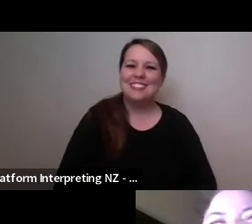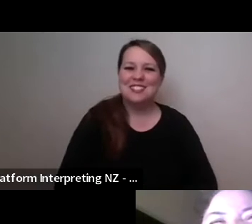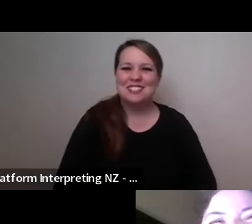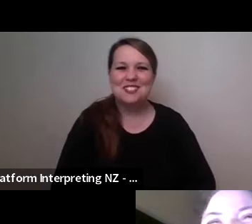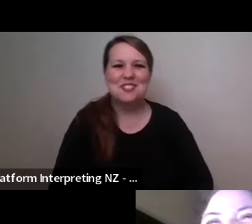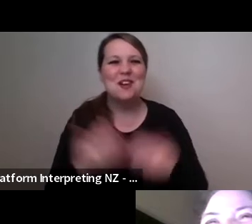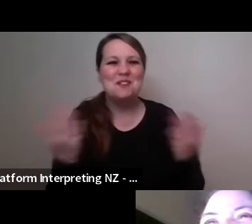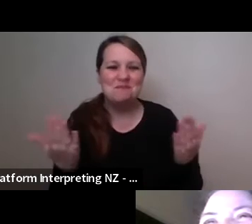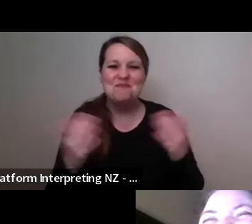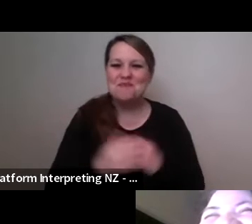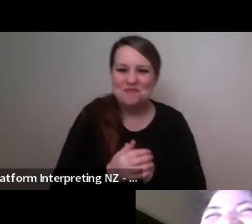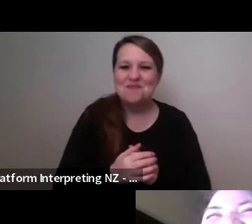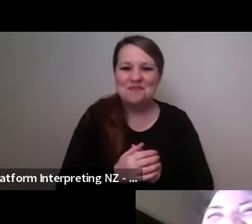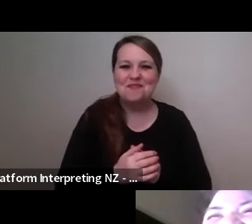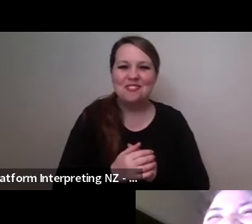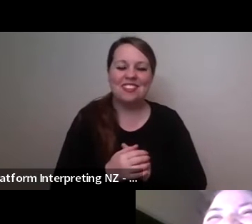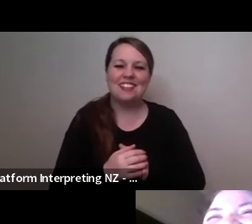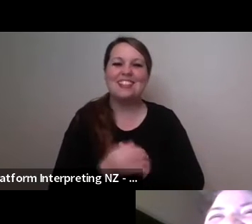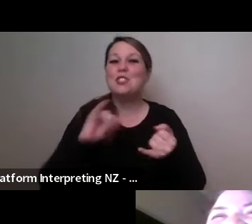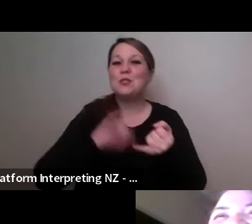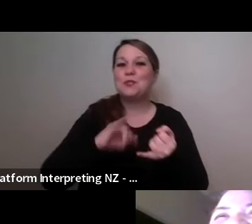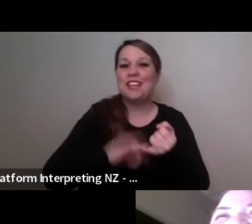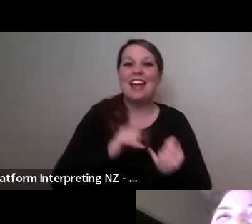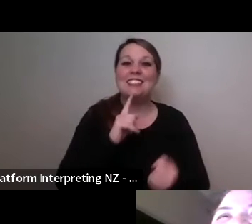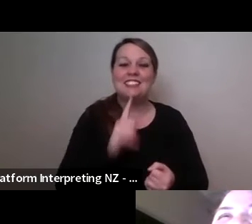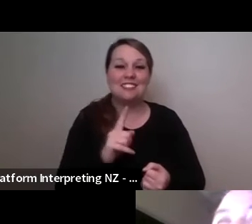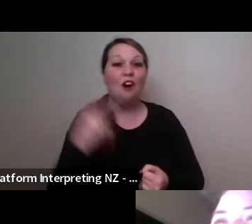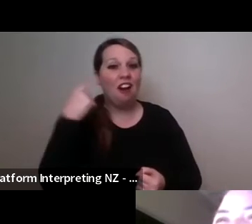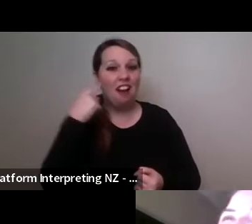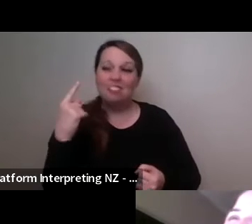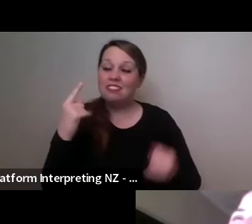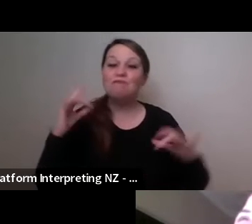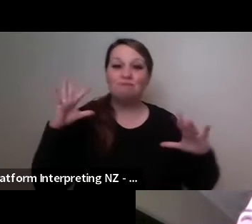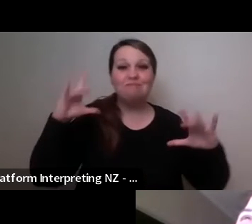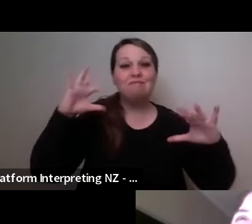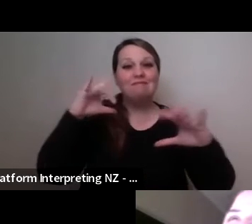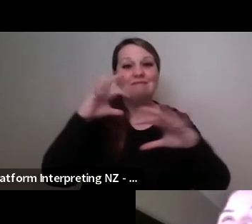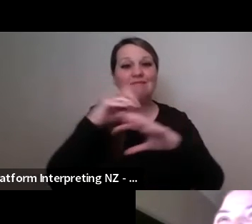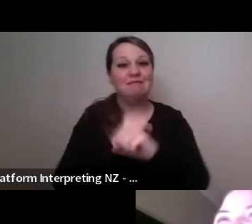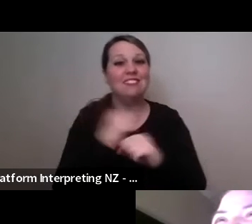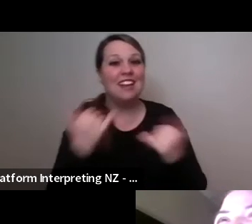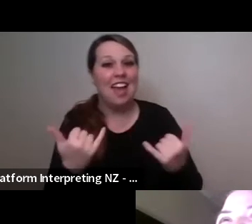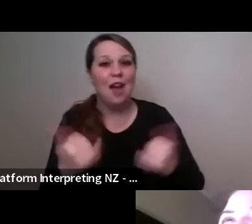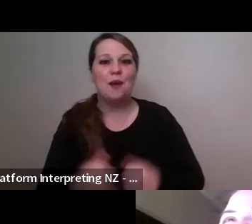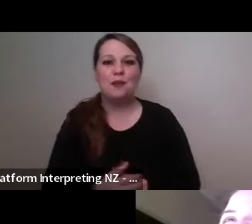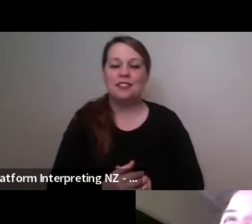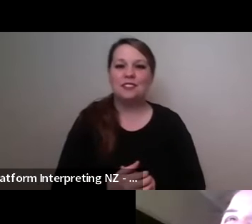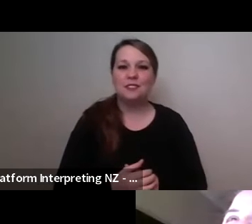So yeah I think we're all good. yeah yeah We need to open it up now Izzy